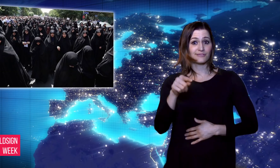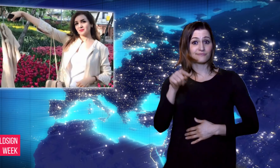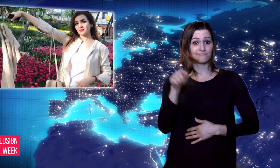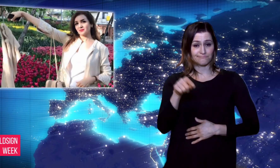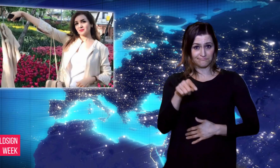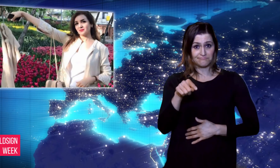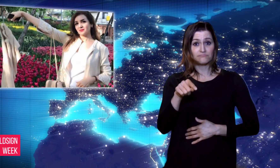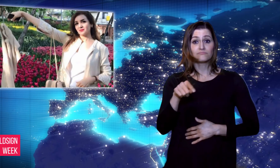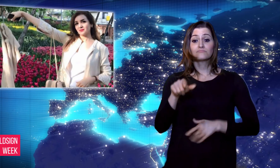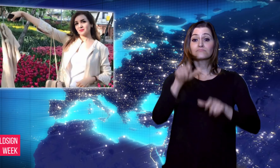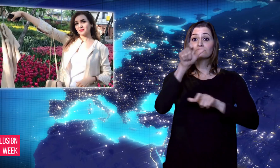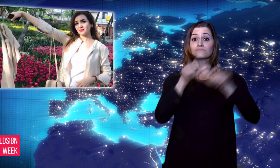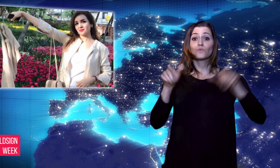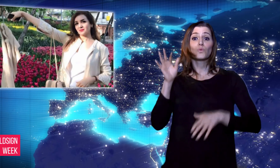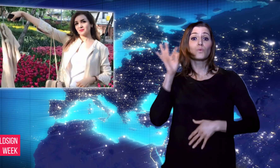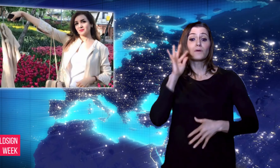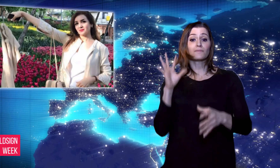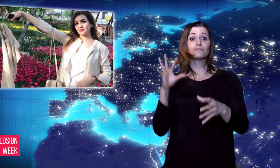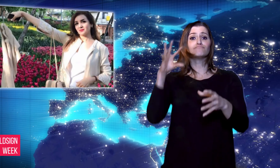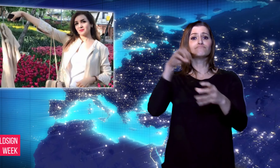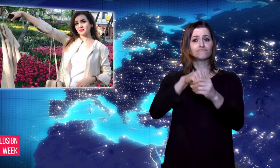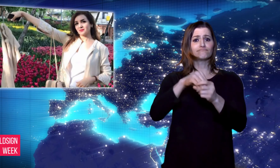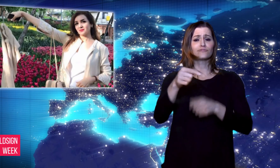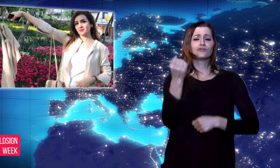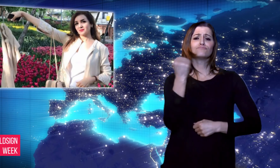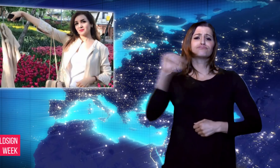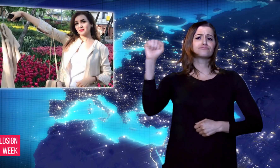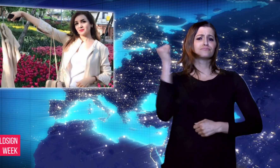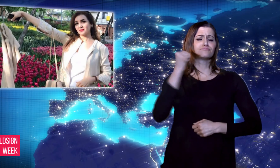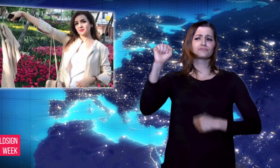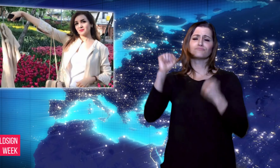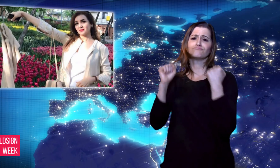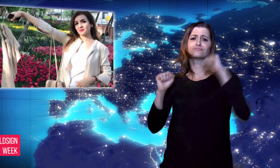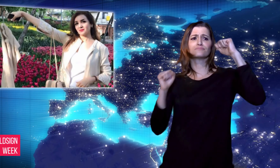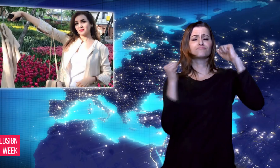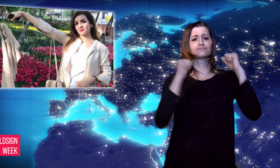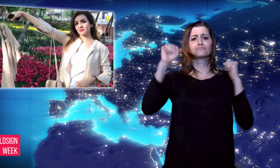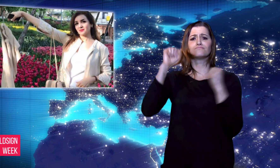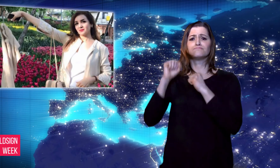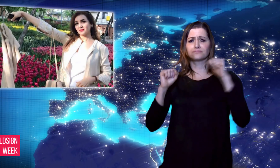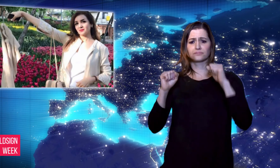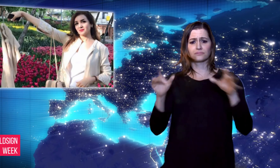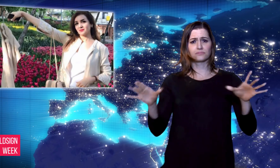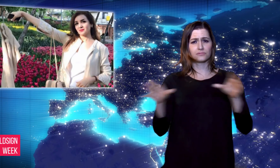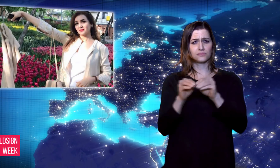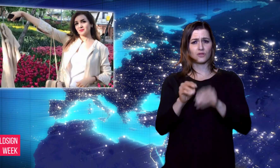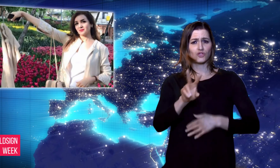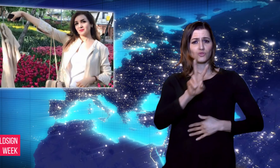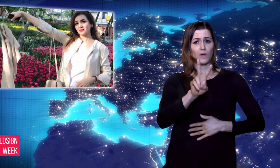part in an anti-hijab